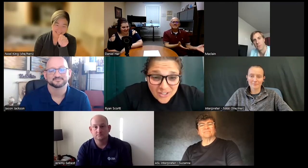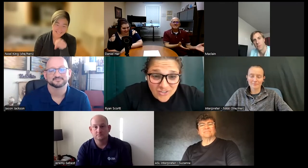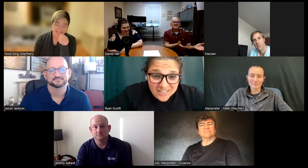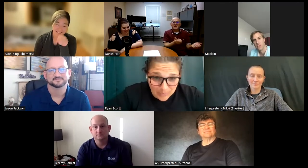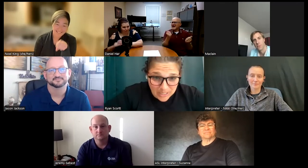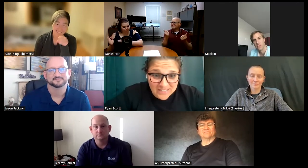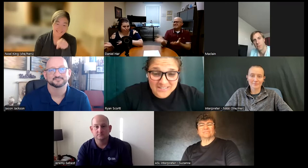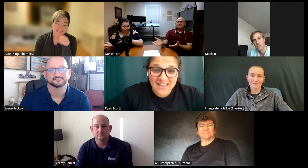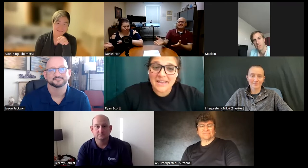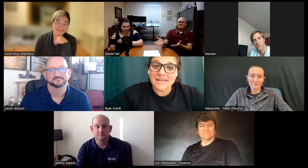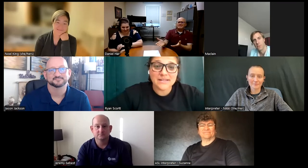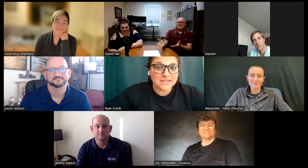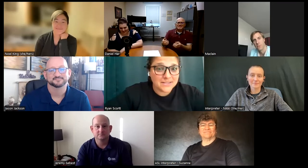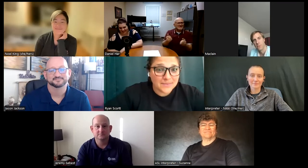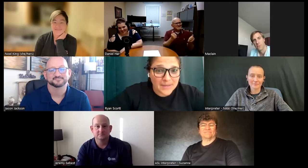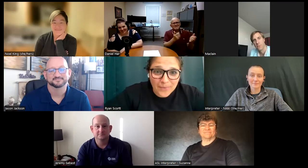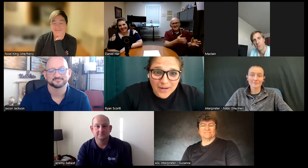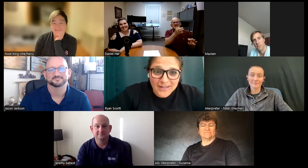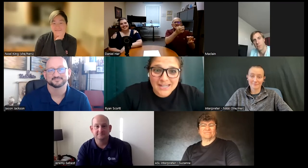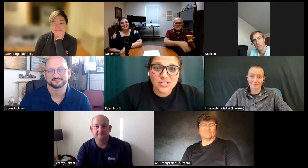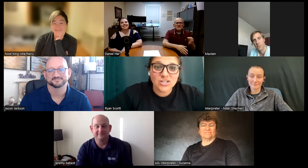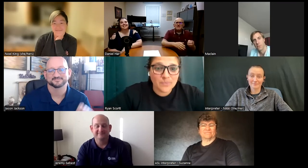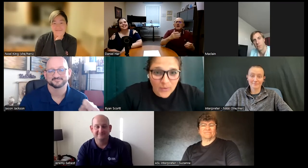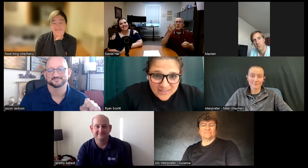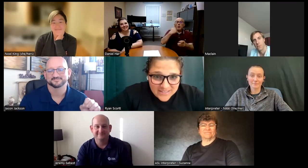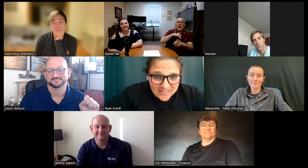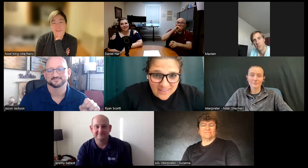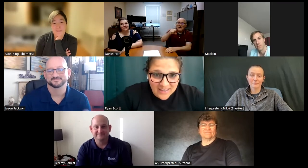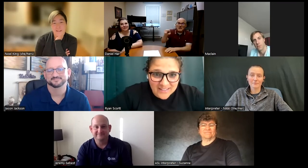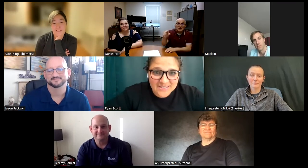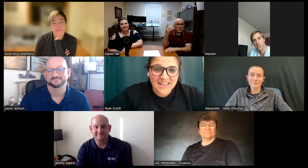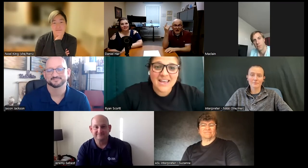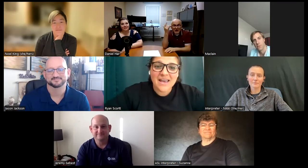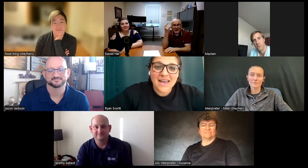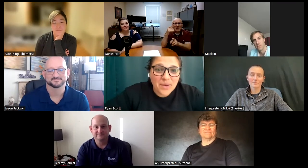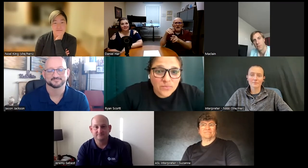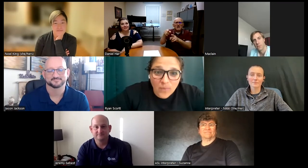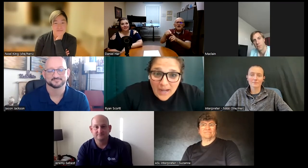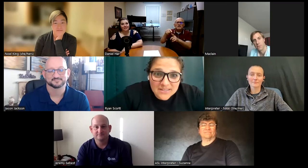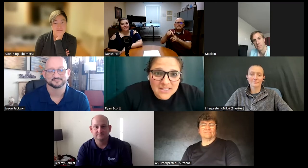facial expressions he doesn't speak a word he just points to things but why is